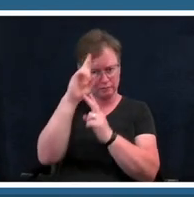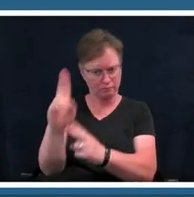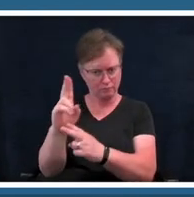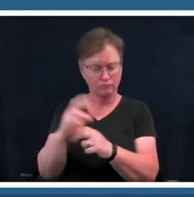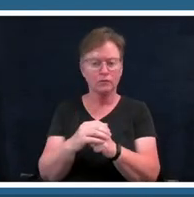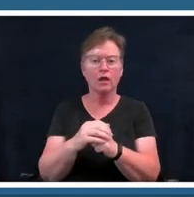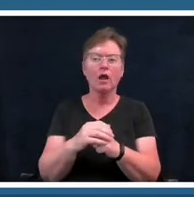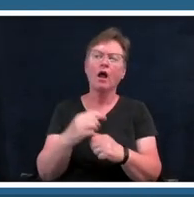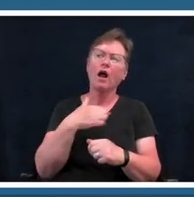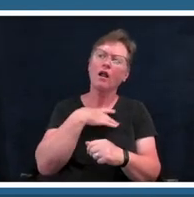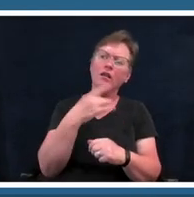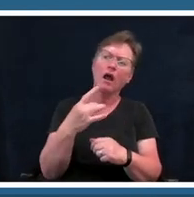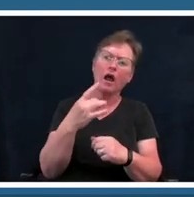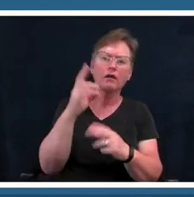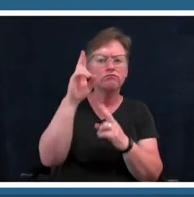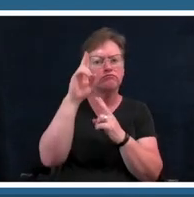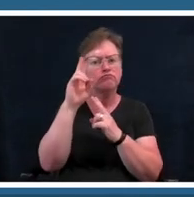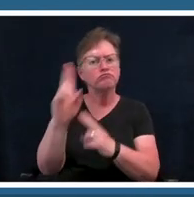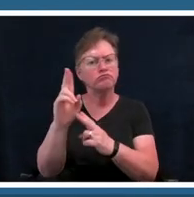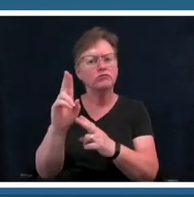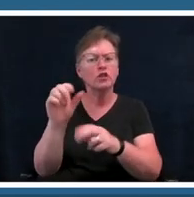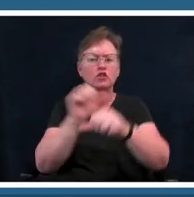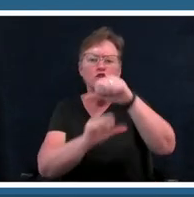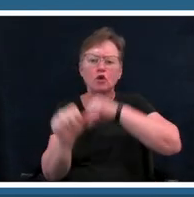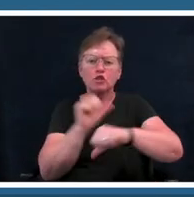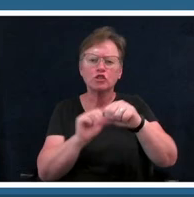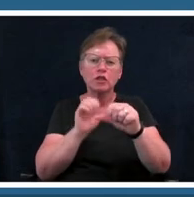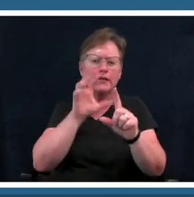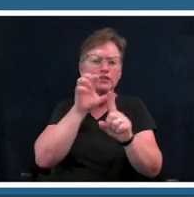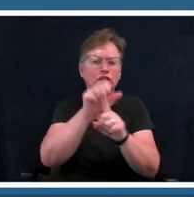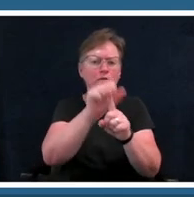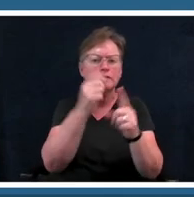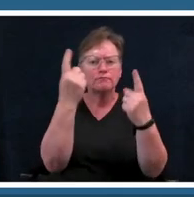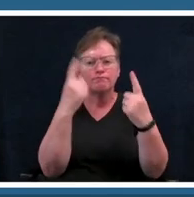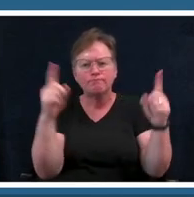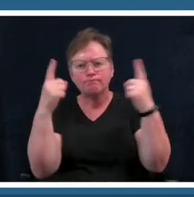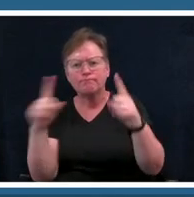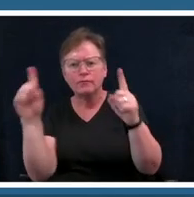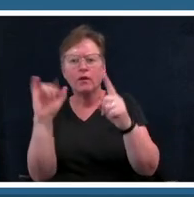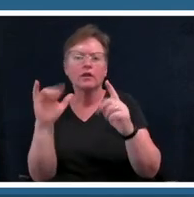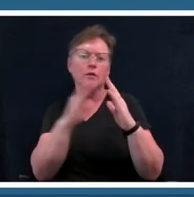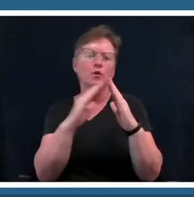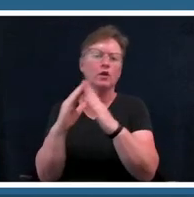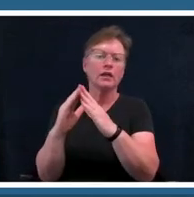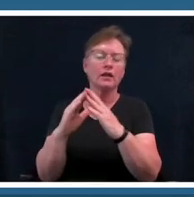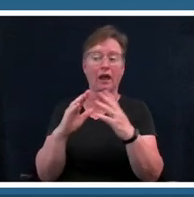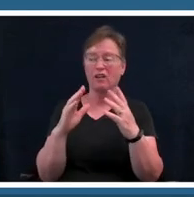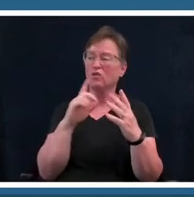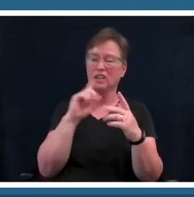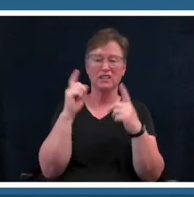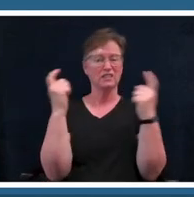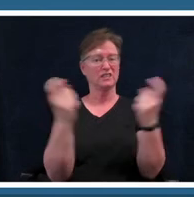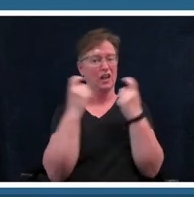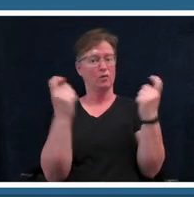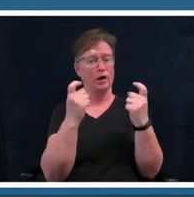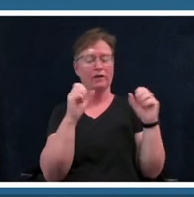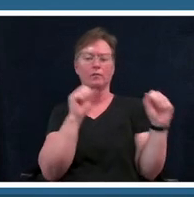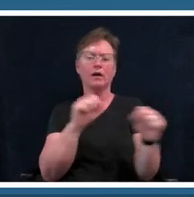social achievements of the community and celebrate possibilities of humans working together